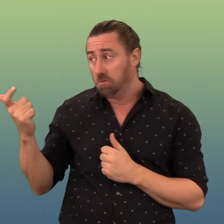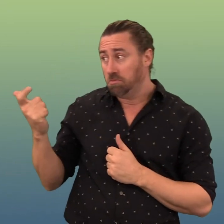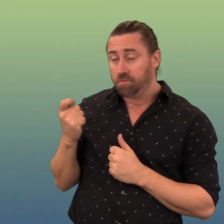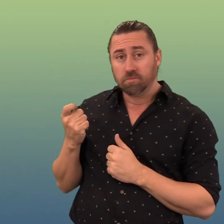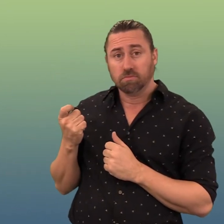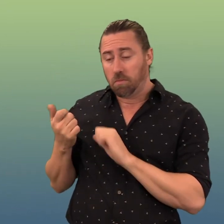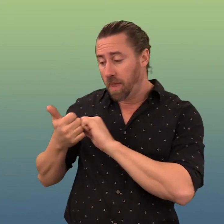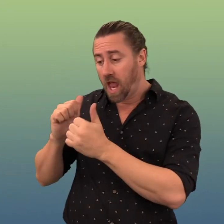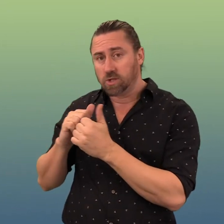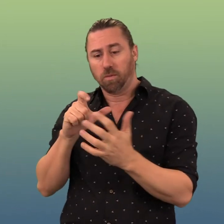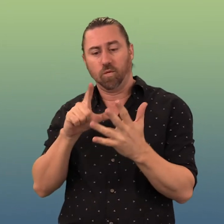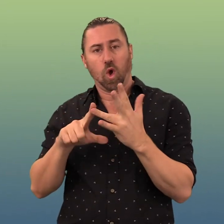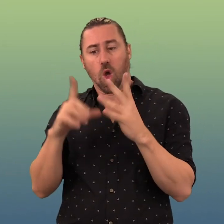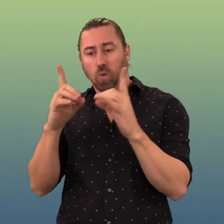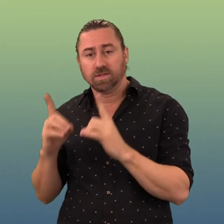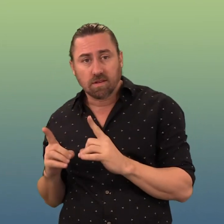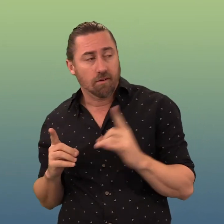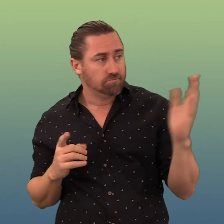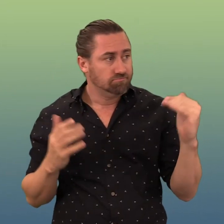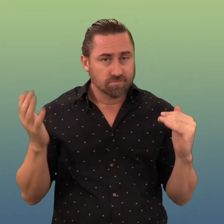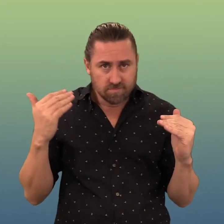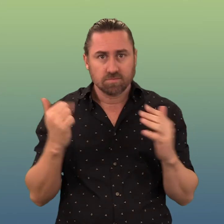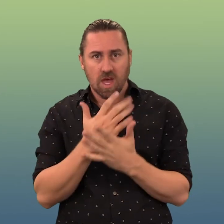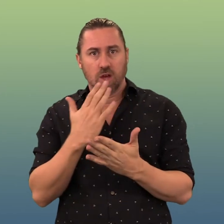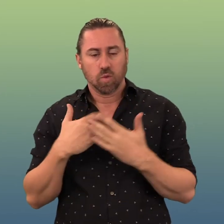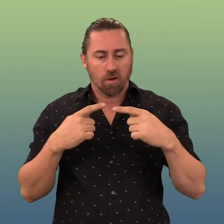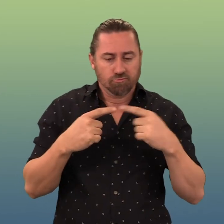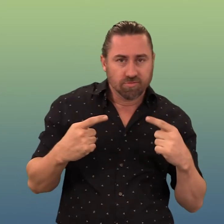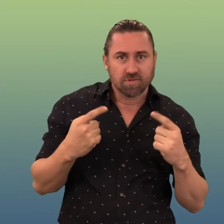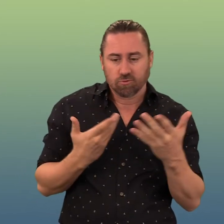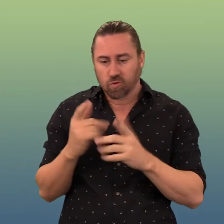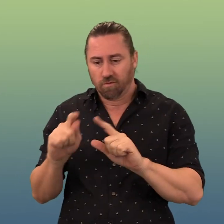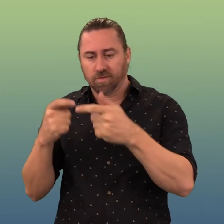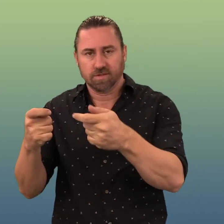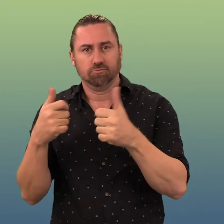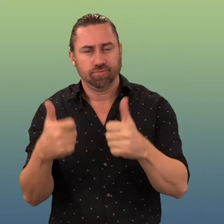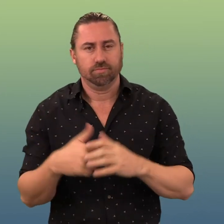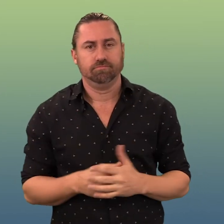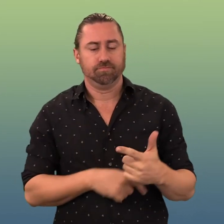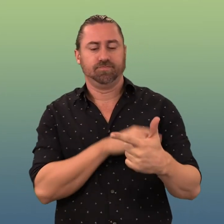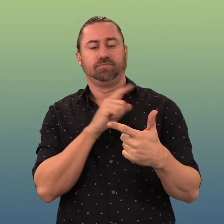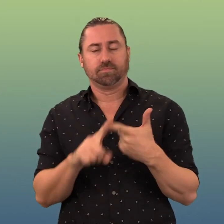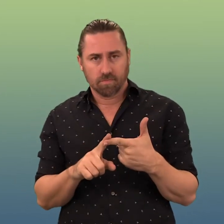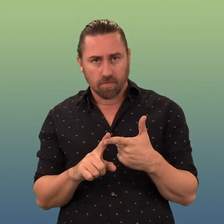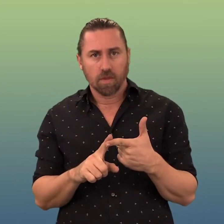Develop the cultural attitudes and capabilities needed to make TMR an inclusive workplace